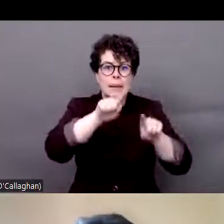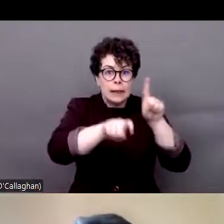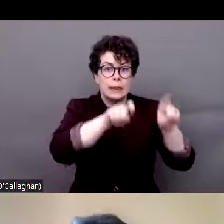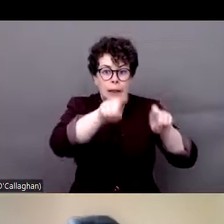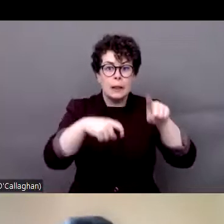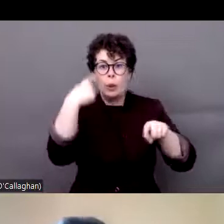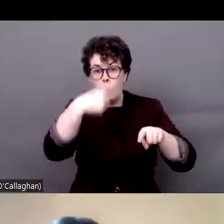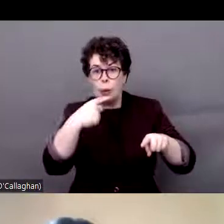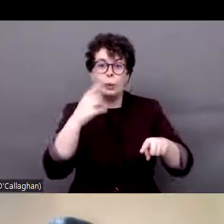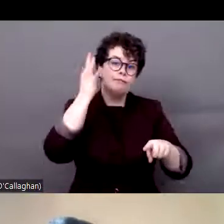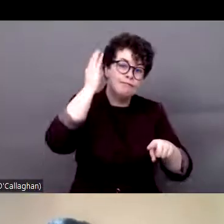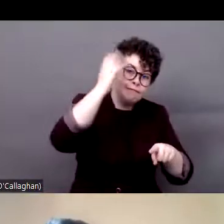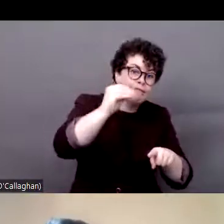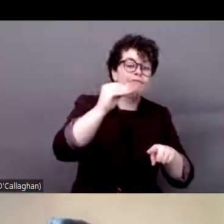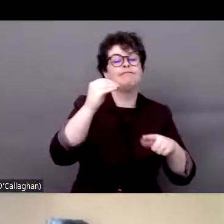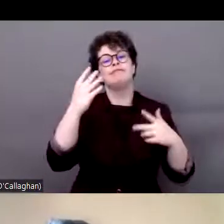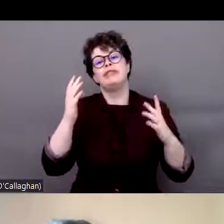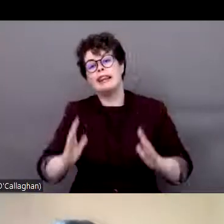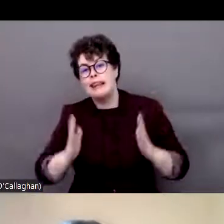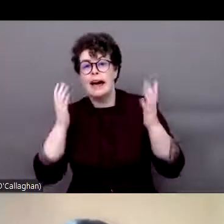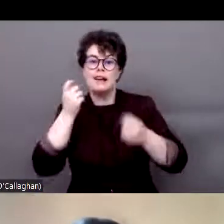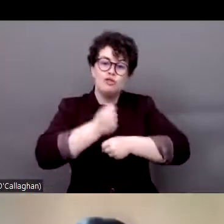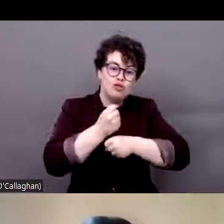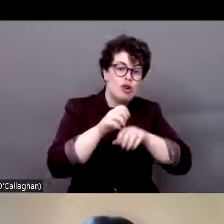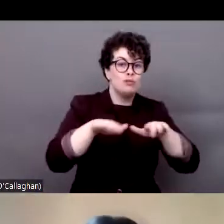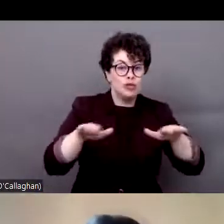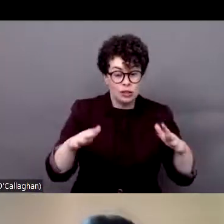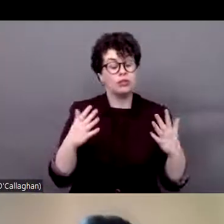residents of psychiatric hospitals are black persons. The data that we